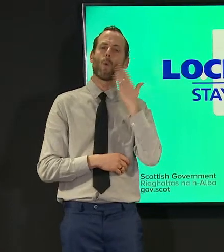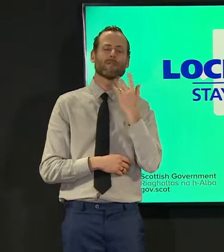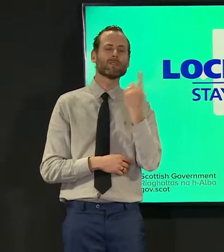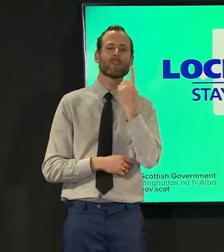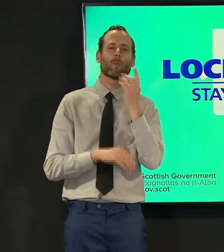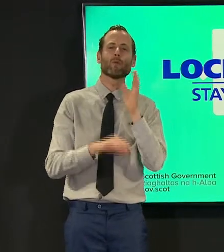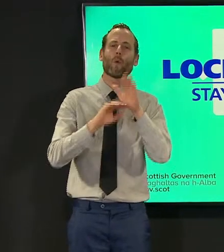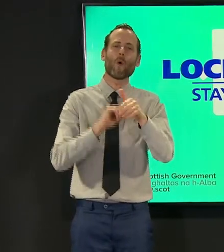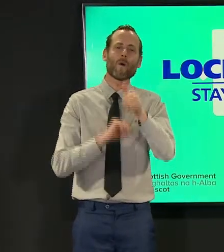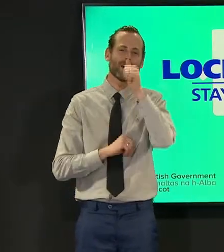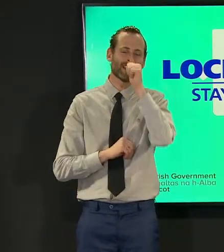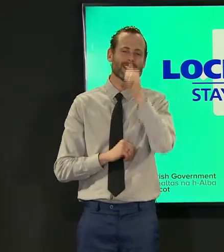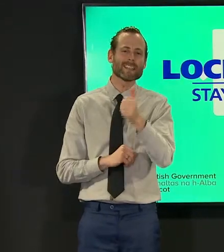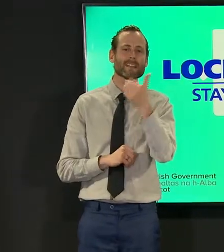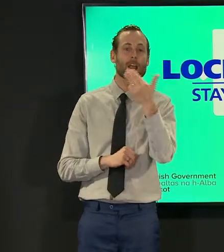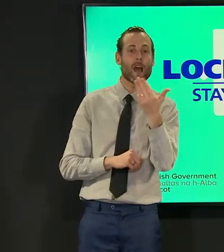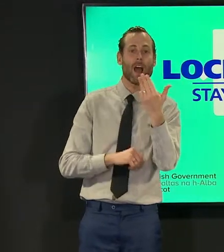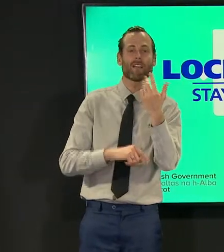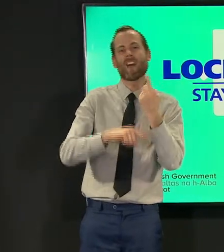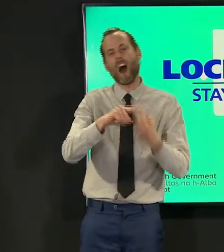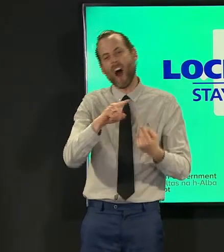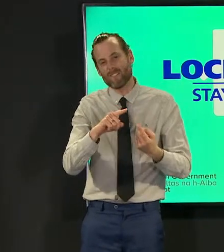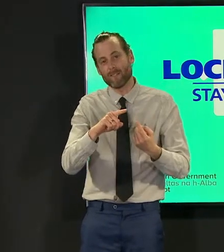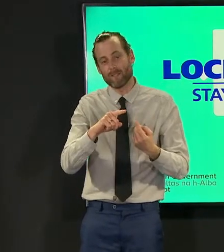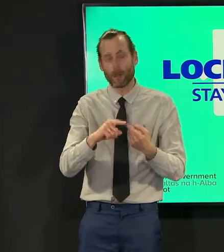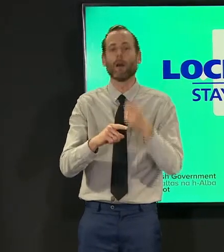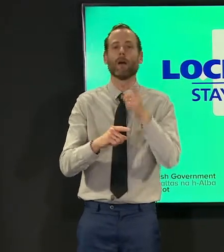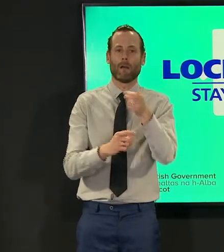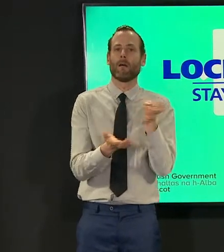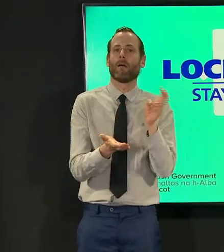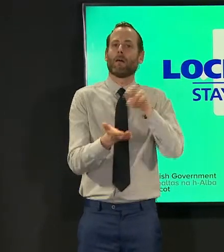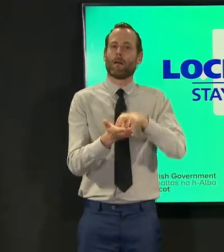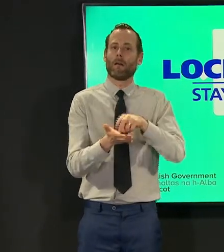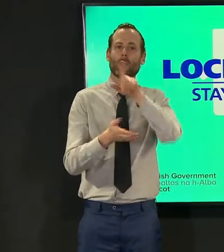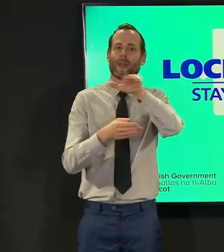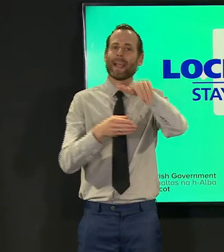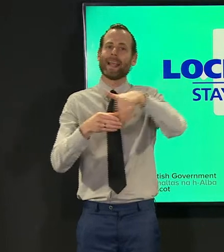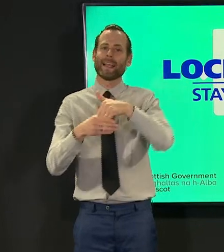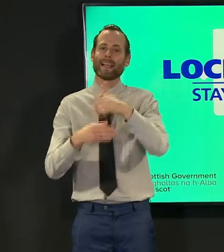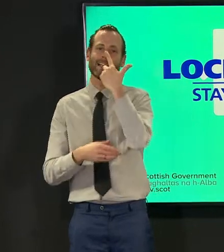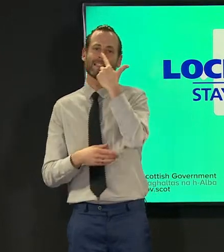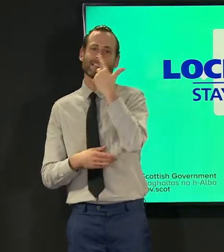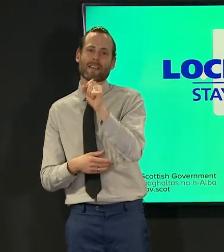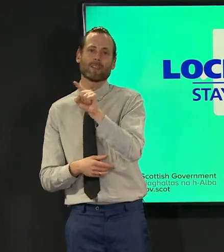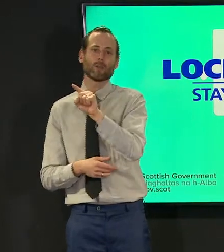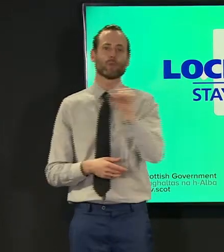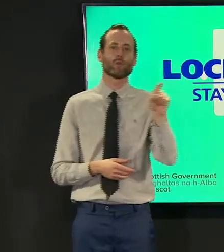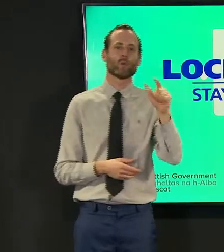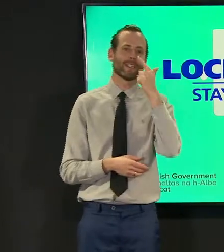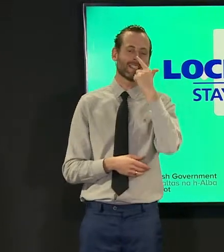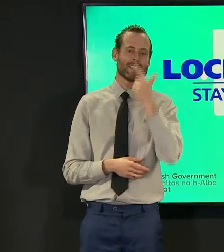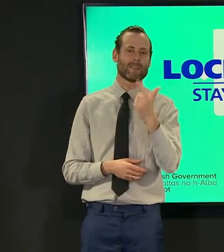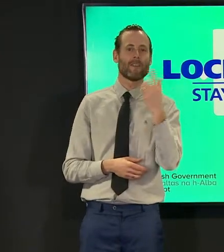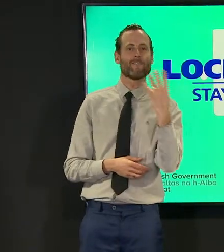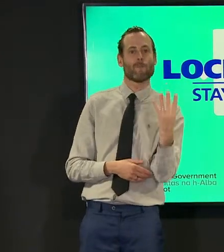69 and a half they would have been included in the figures for the 70 to 74 year old cohort under